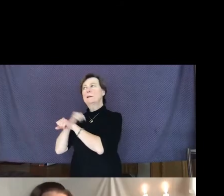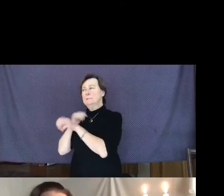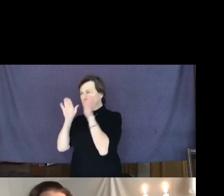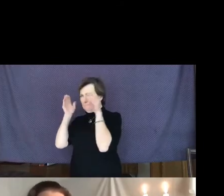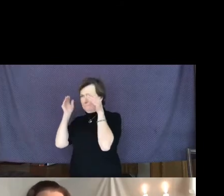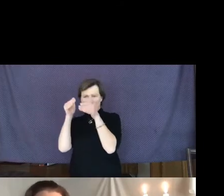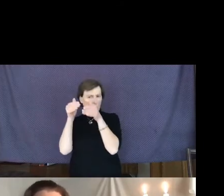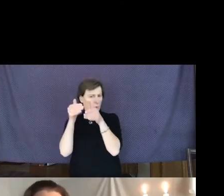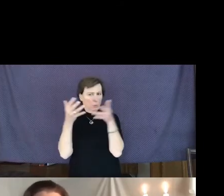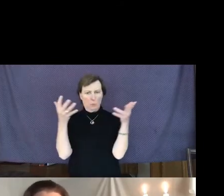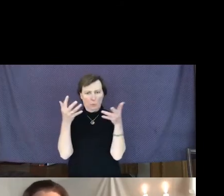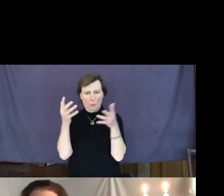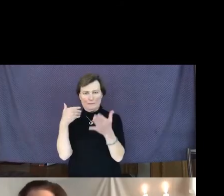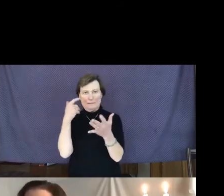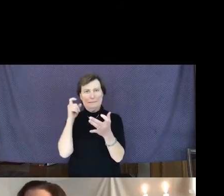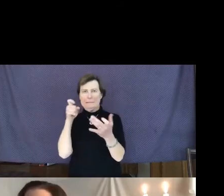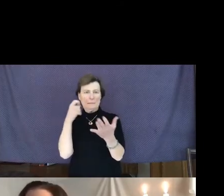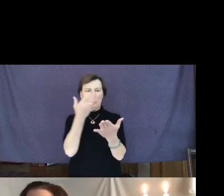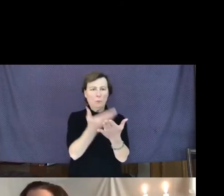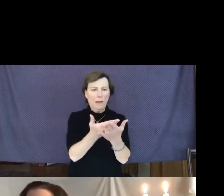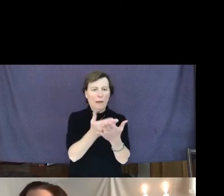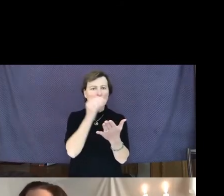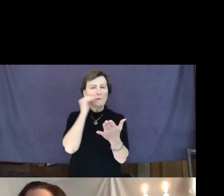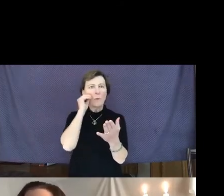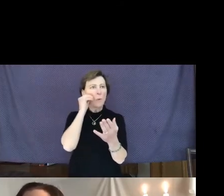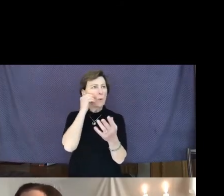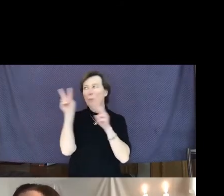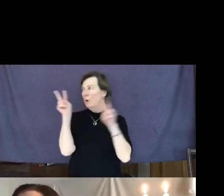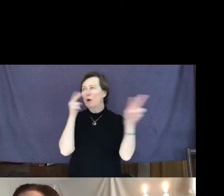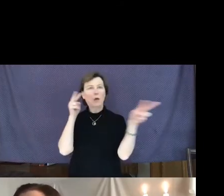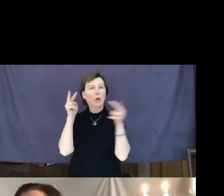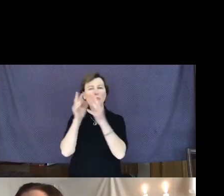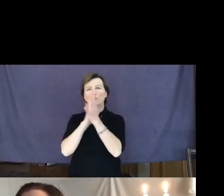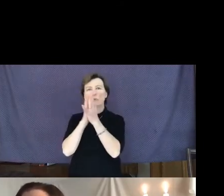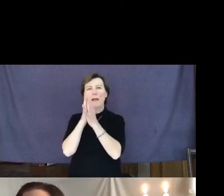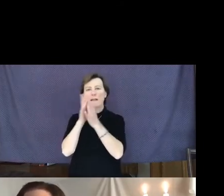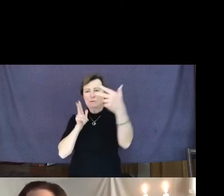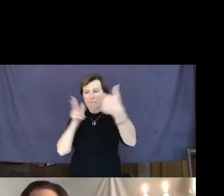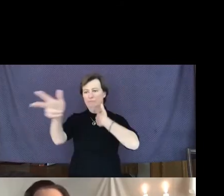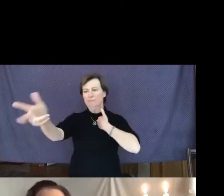mindful of the traffic. I realized my lane was stopped because